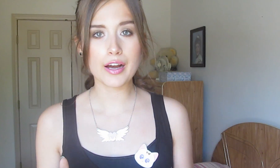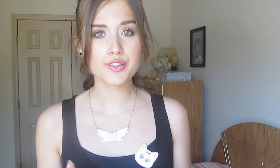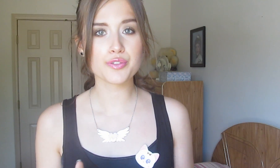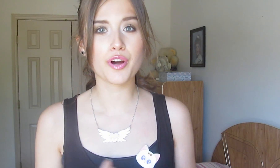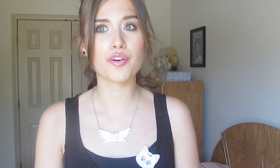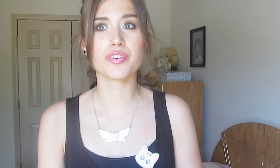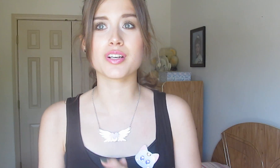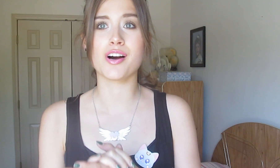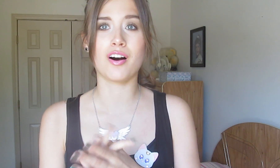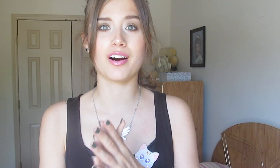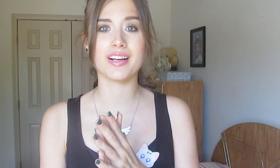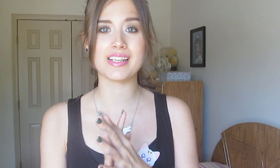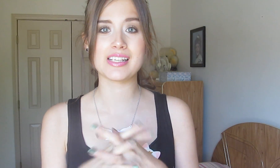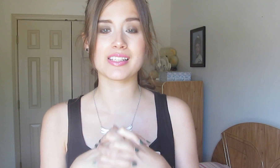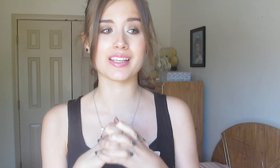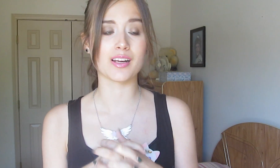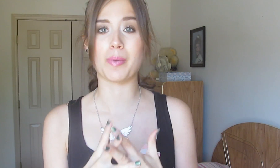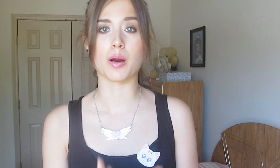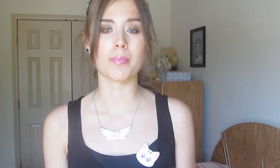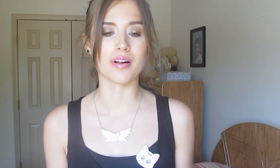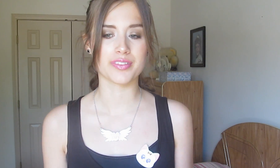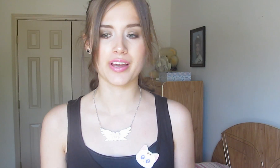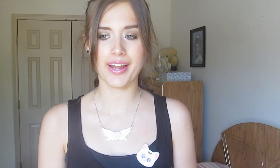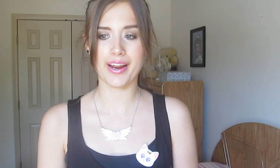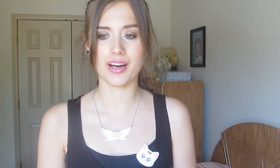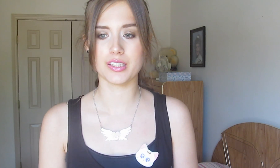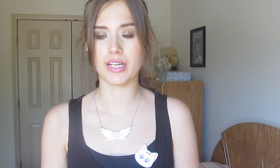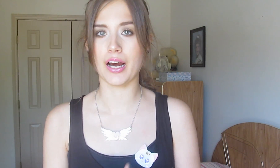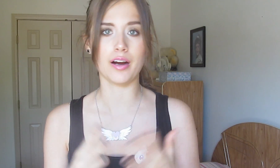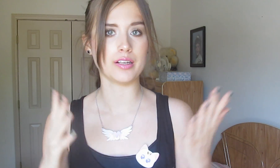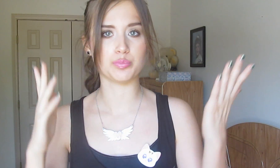As you know, VidCon is in about a month and I -